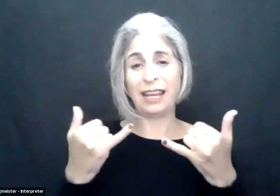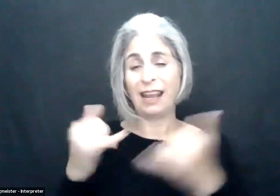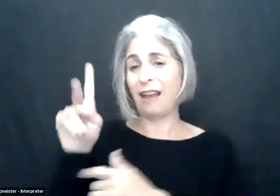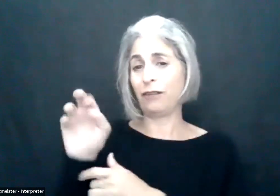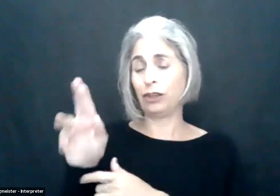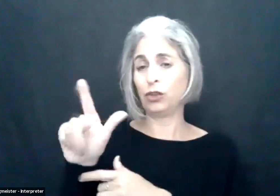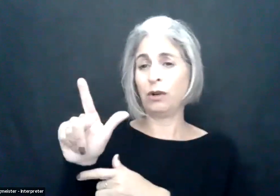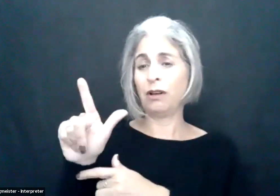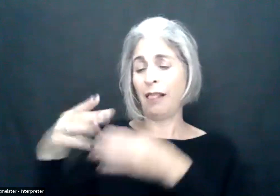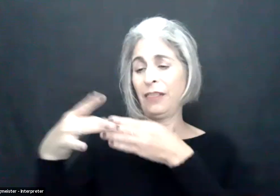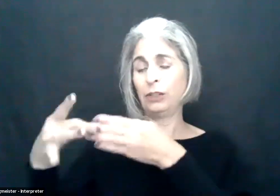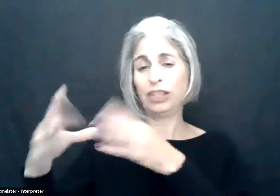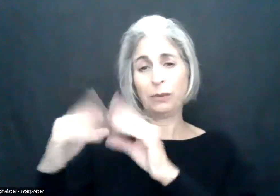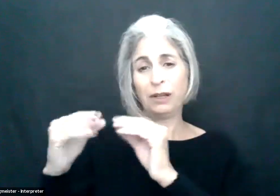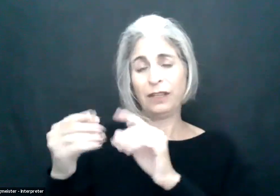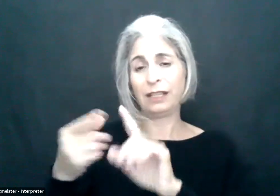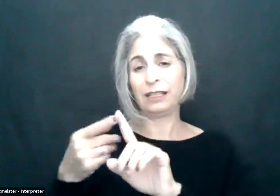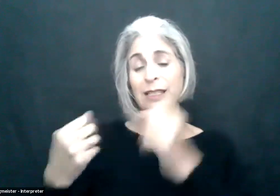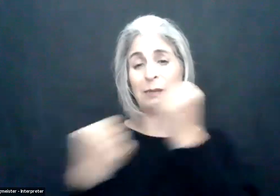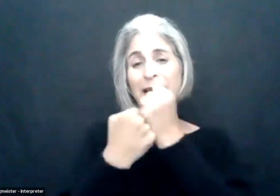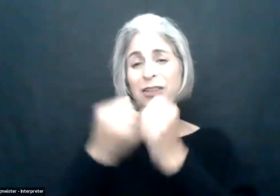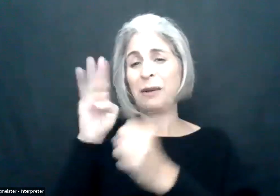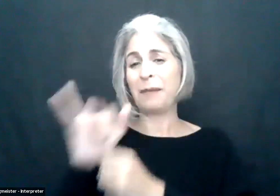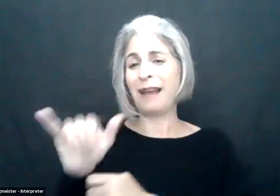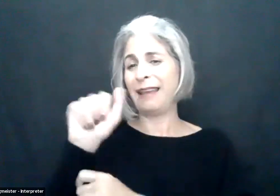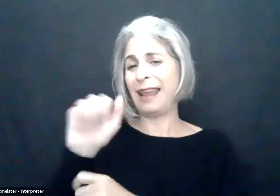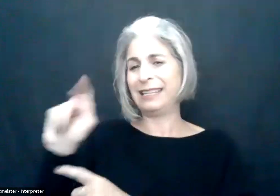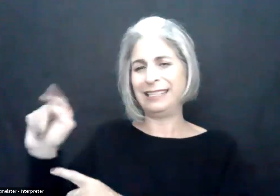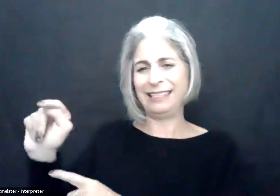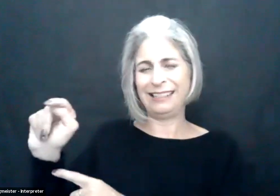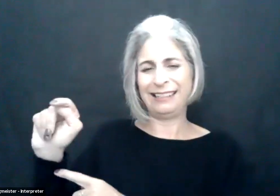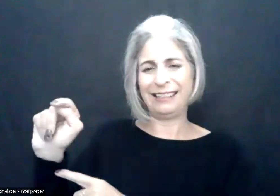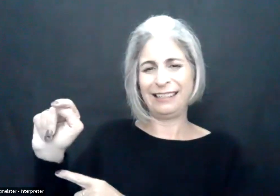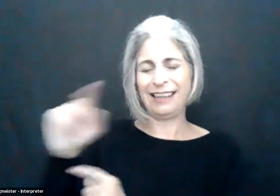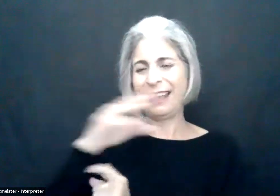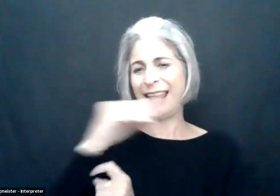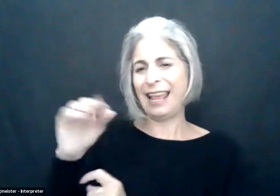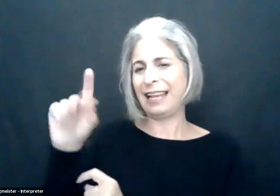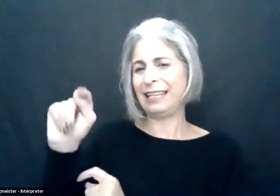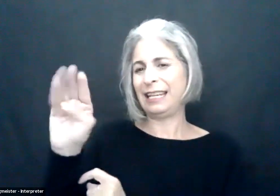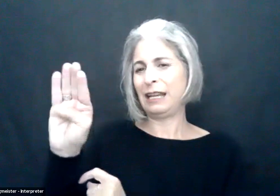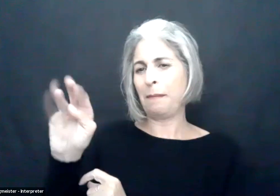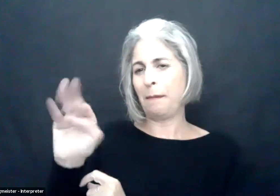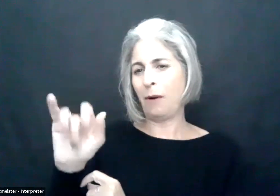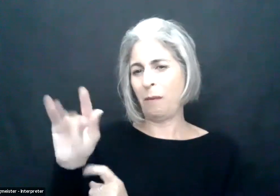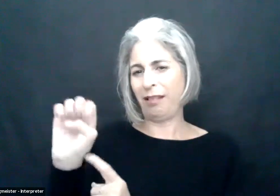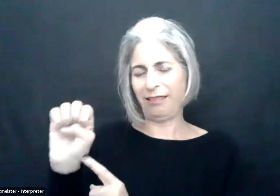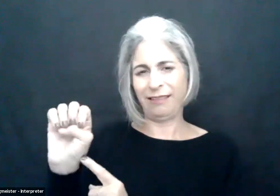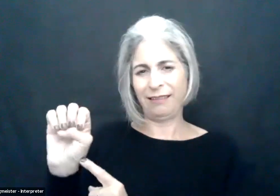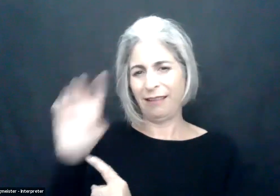Some of our speakers and presentations again, we thank you for joining us today. Our virtual leadership briefing is